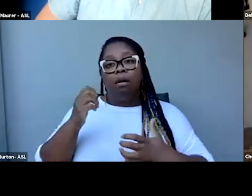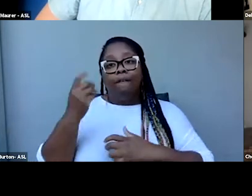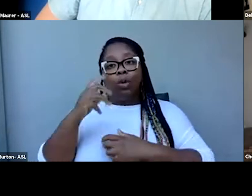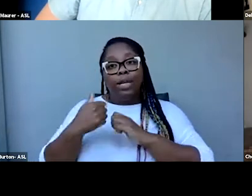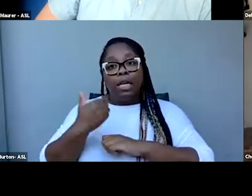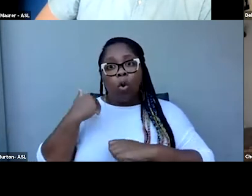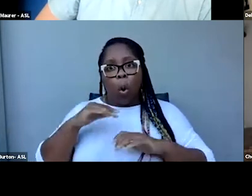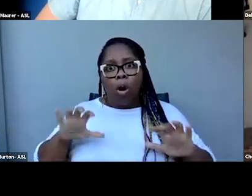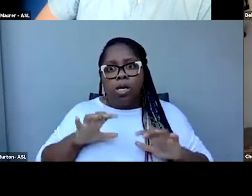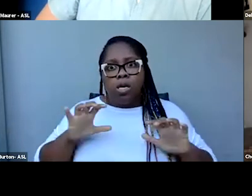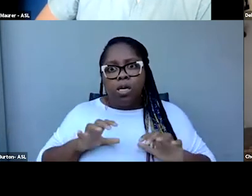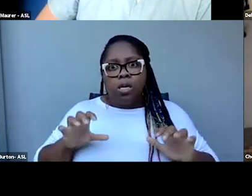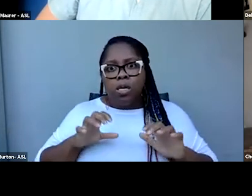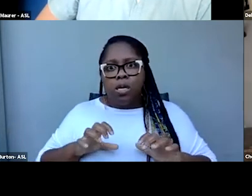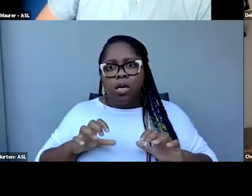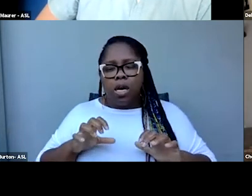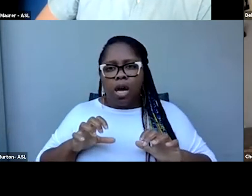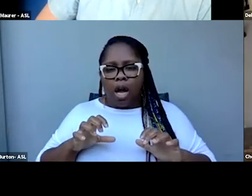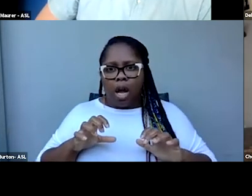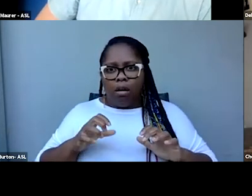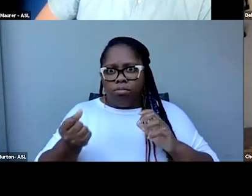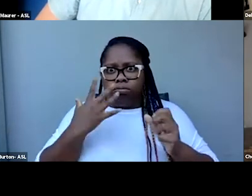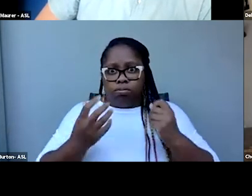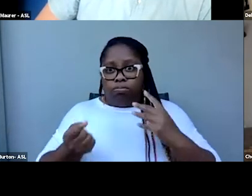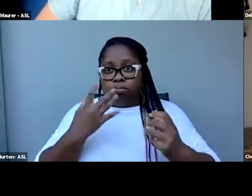I got digests every single day for a while.